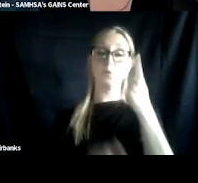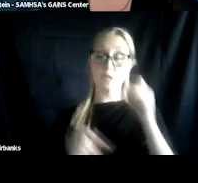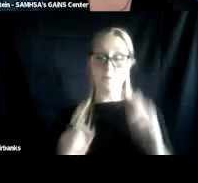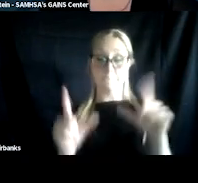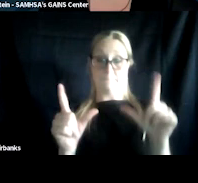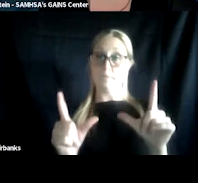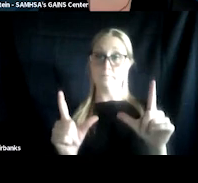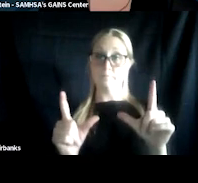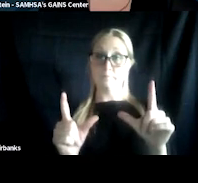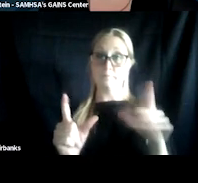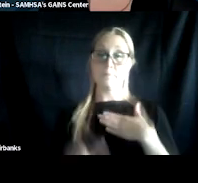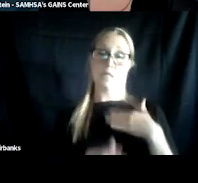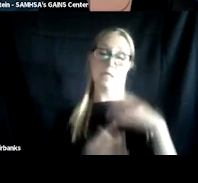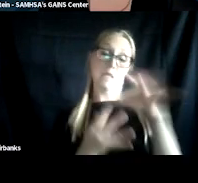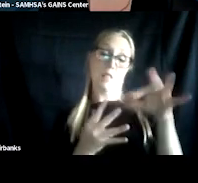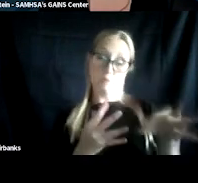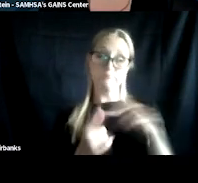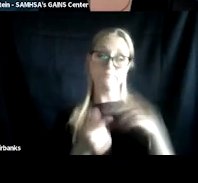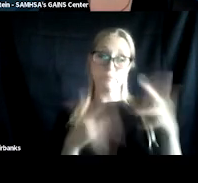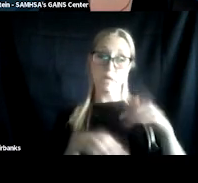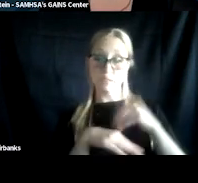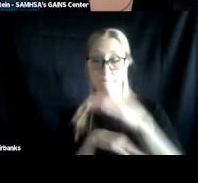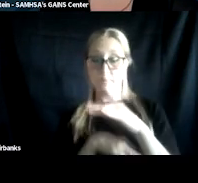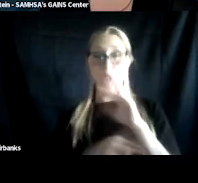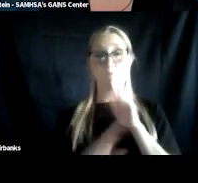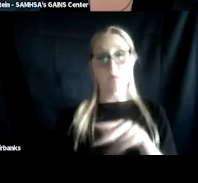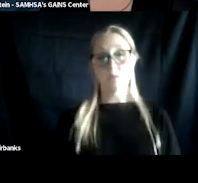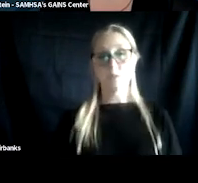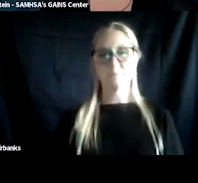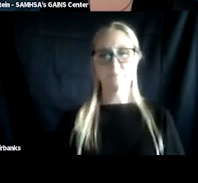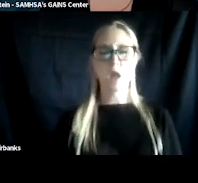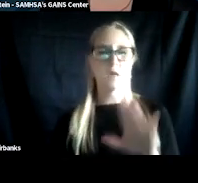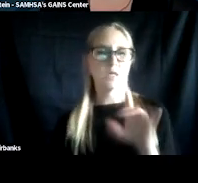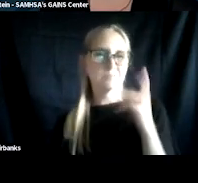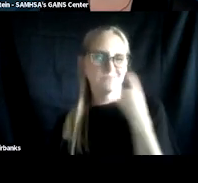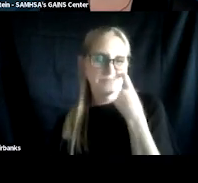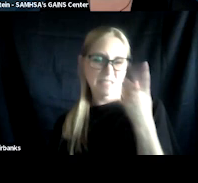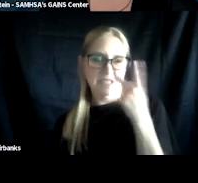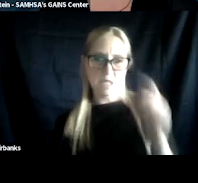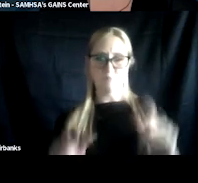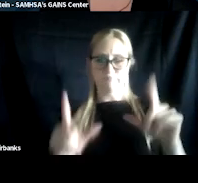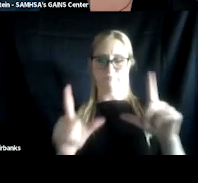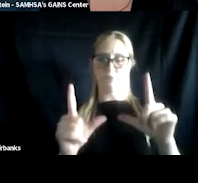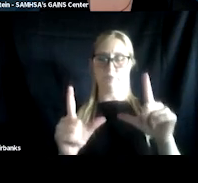please select and submit your responses. And you should have just seen a poll pop up right now.